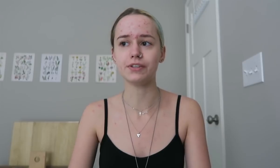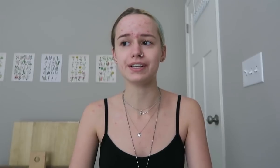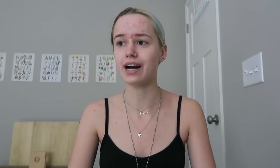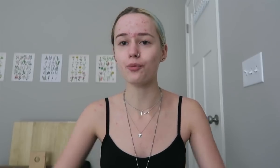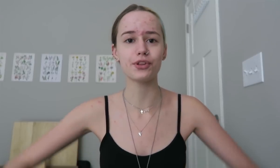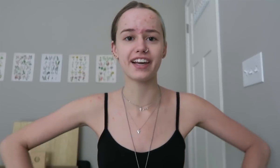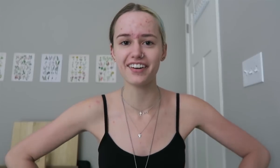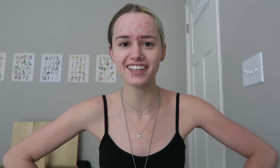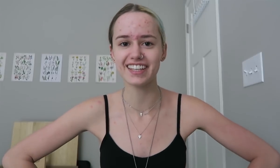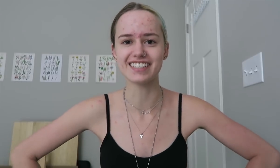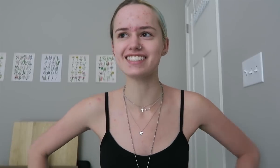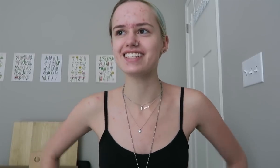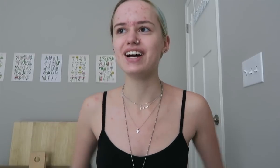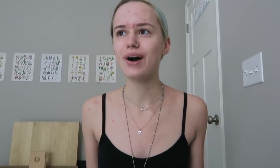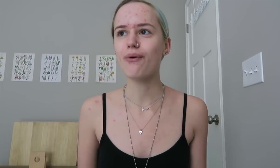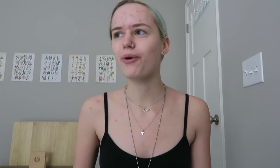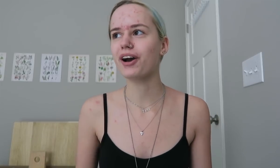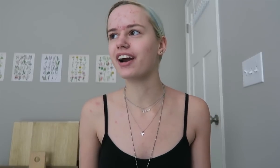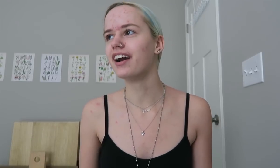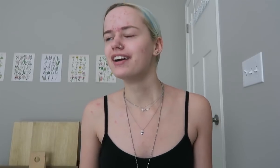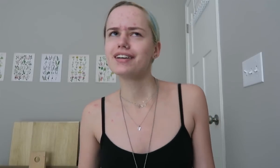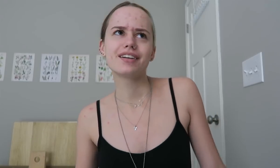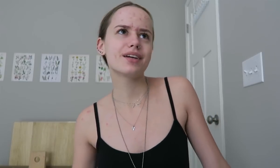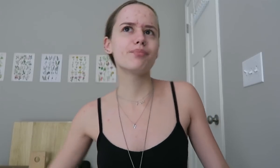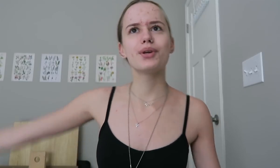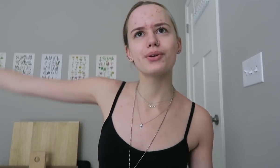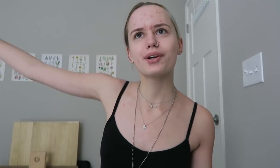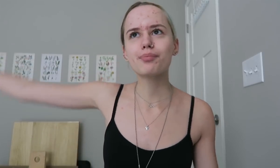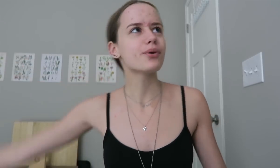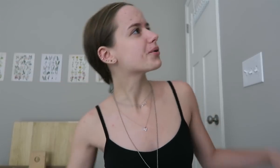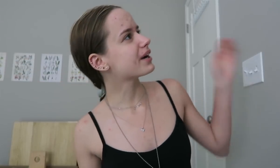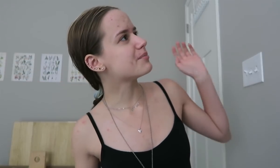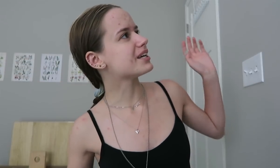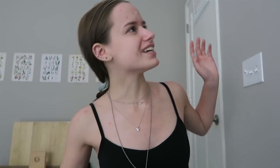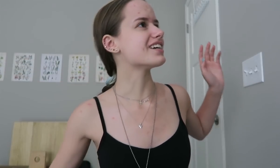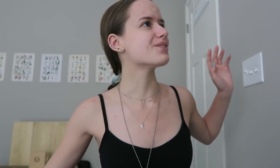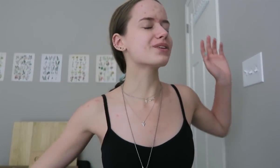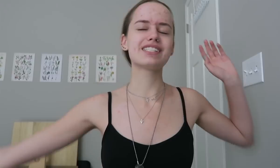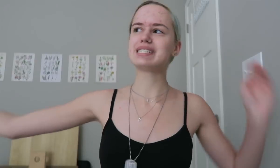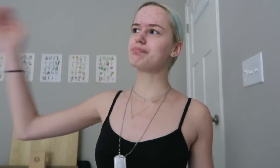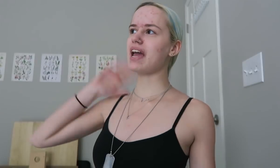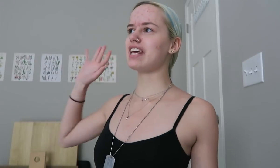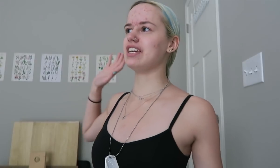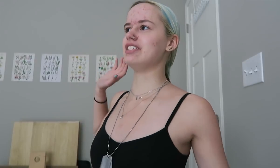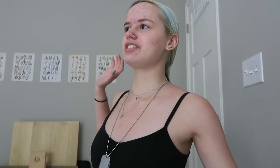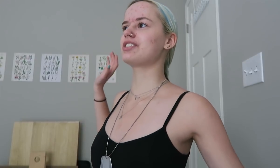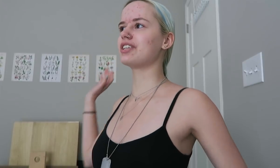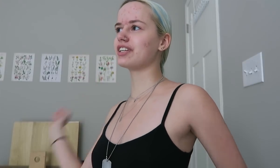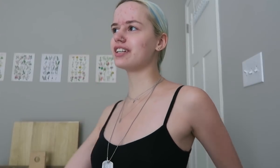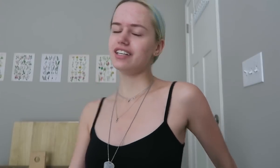if you need help with calculus, or... computer programming, or Spanish, or...